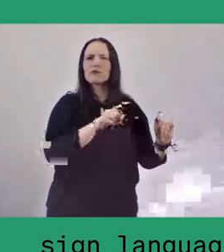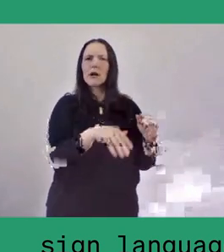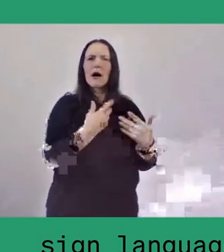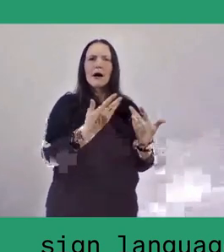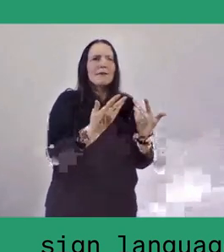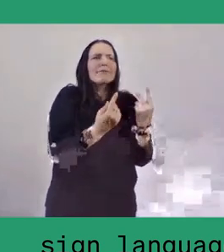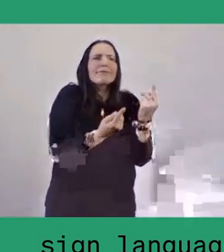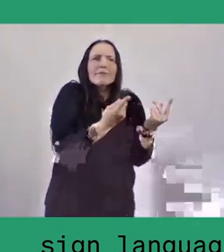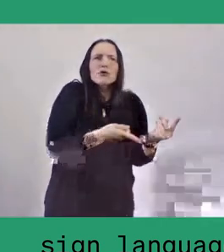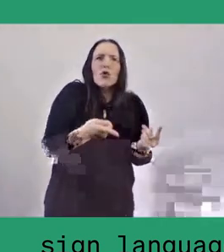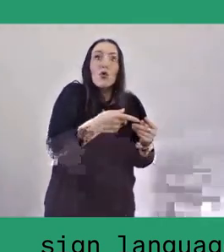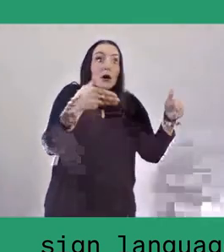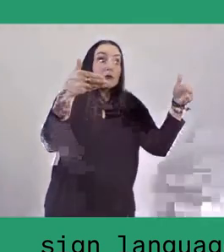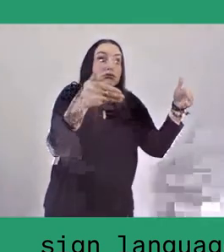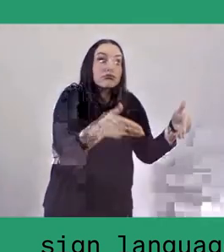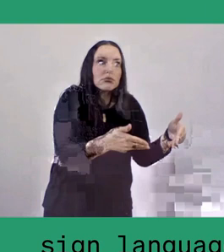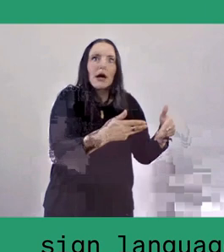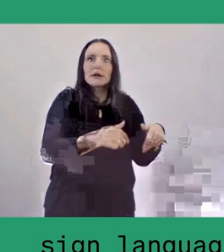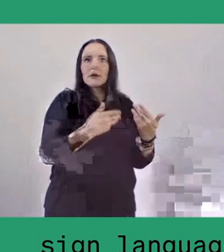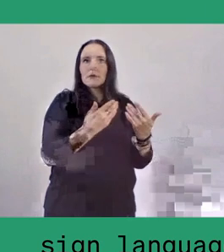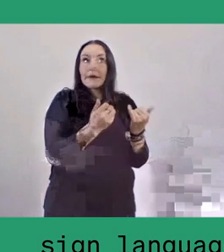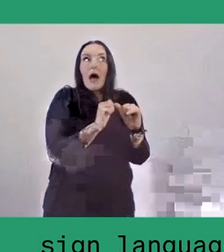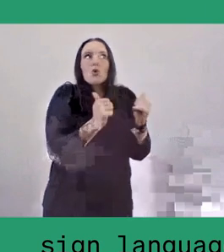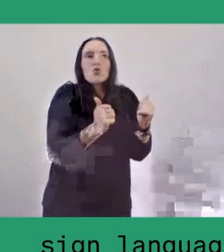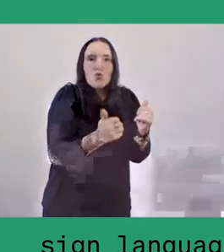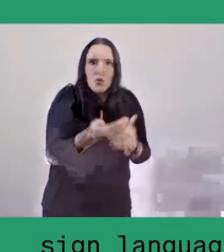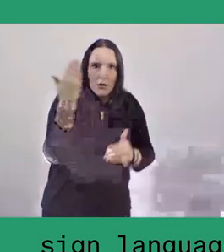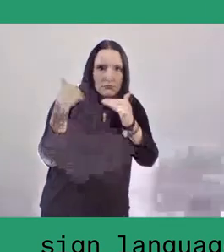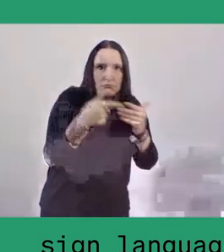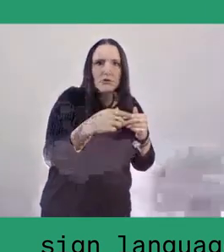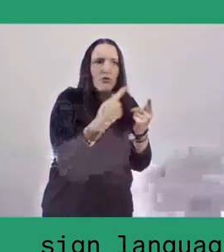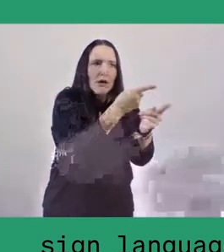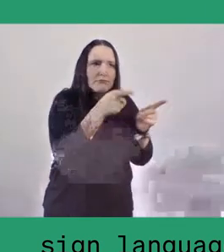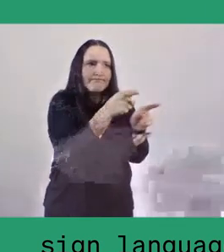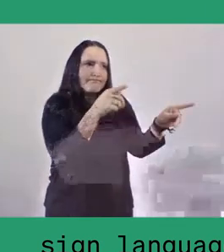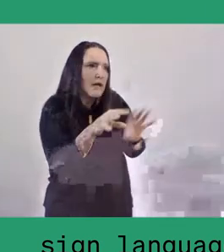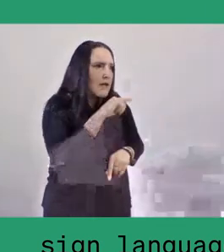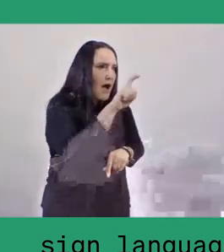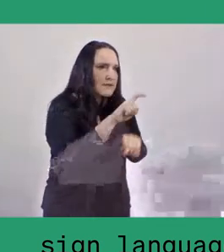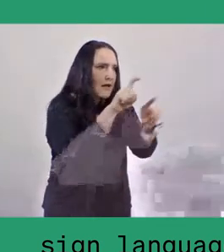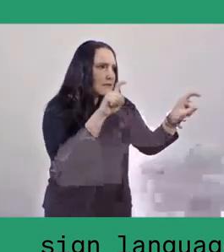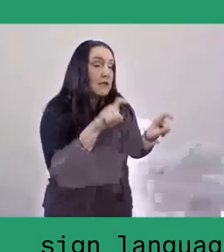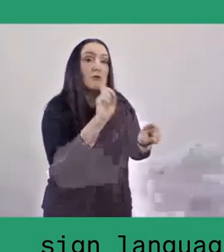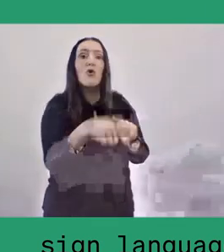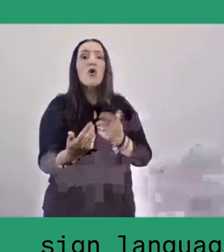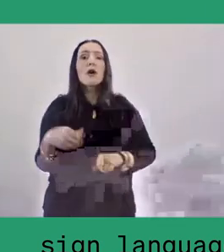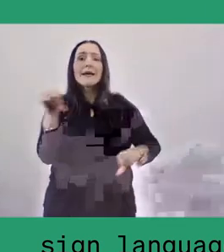like grandma's recipe, for example.